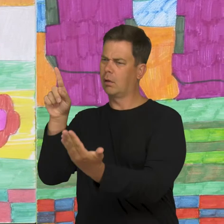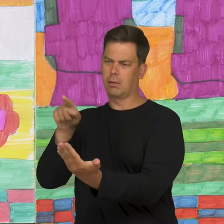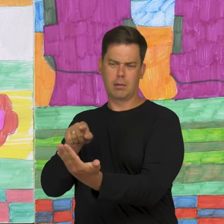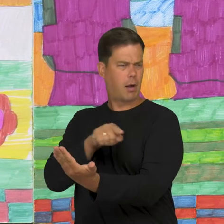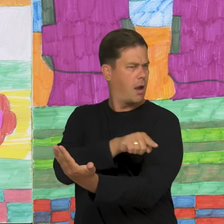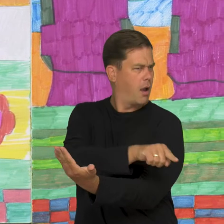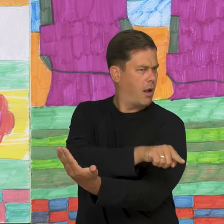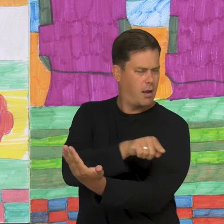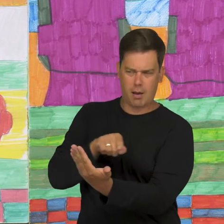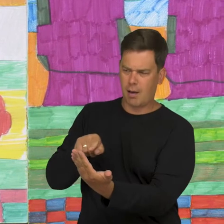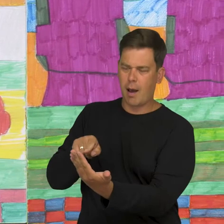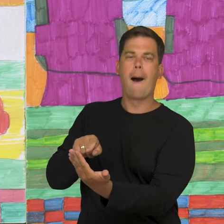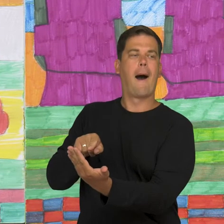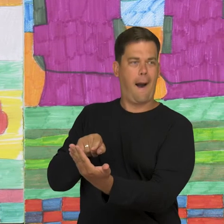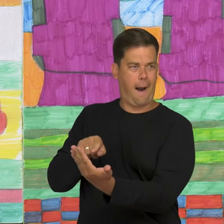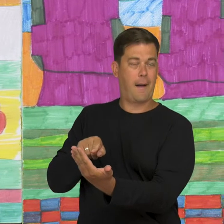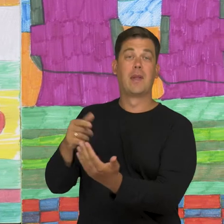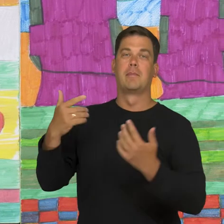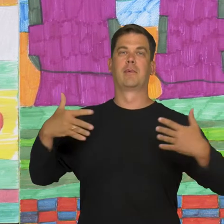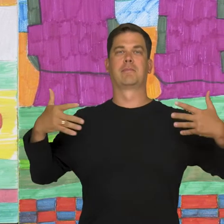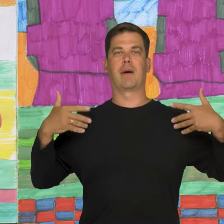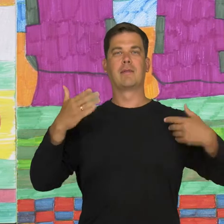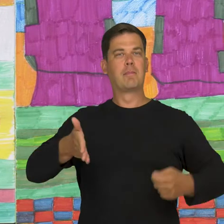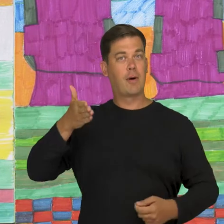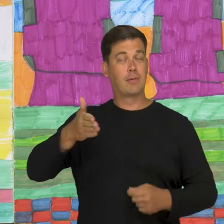We walk near the train tracks, wearing white masks, strolling near the house.